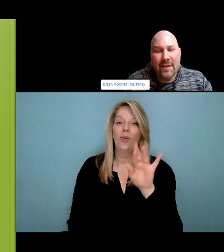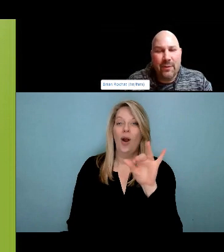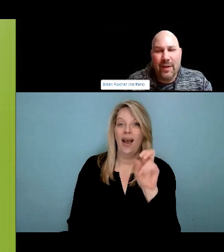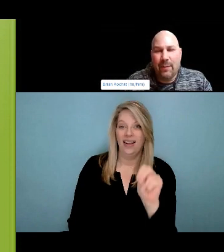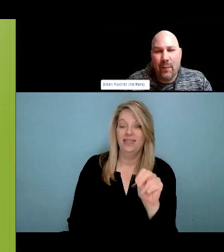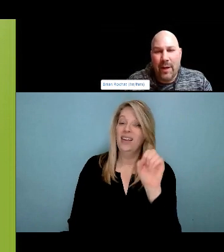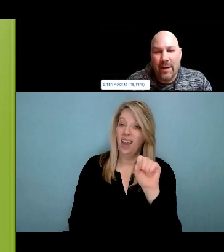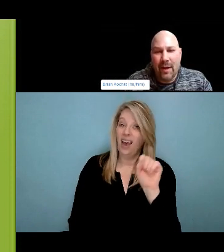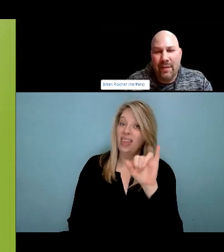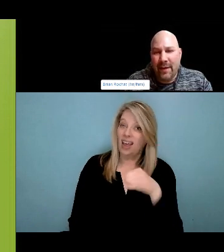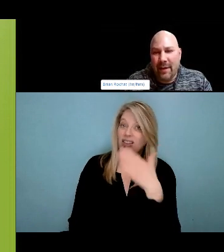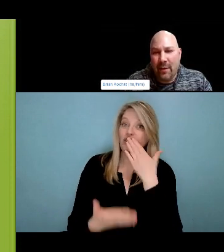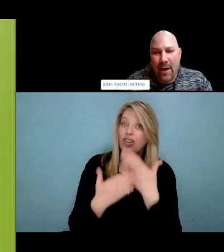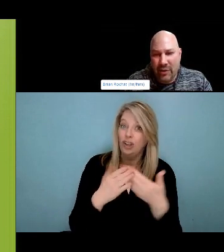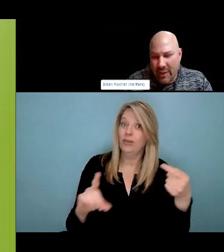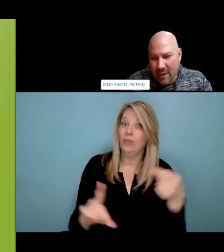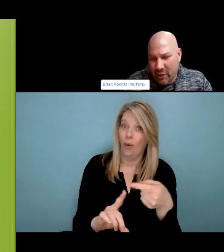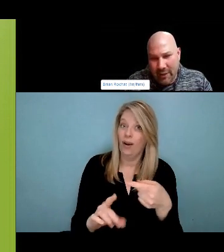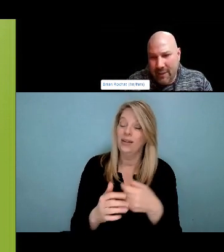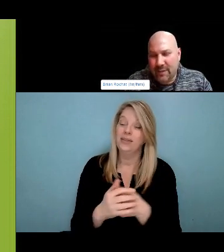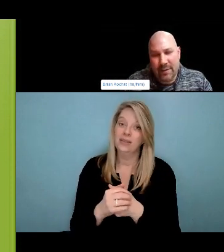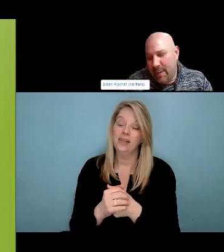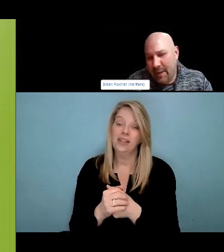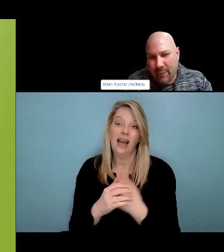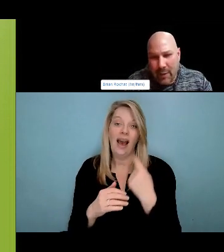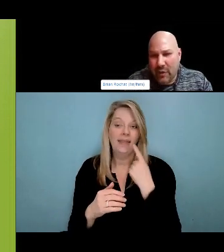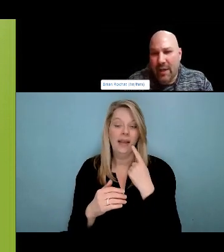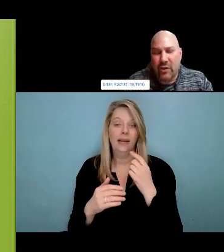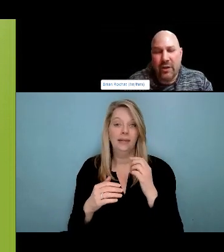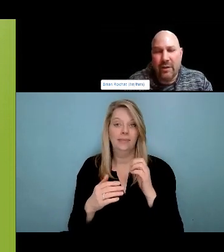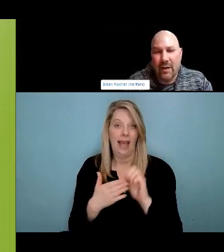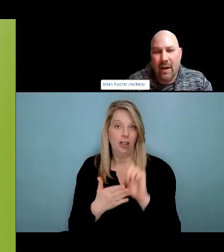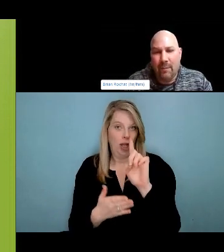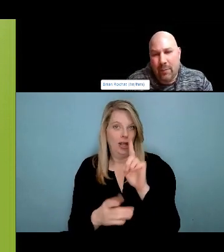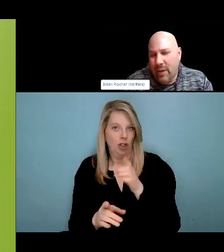from our service delivery. So really important for folks to think about